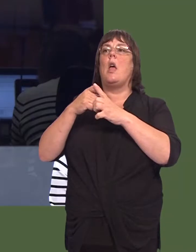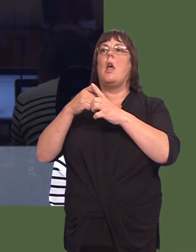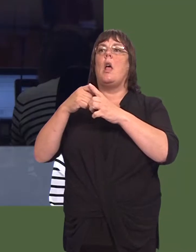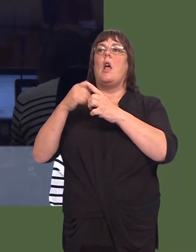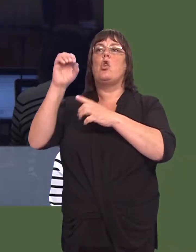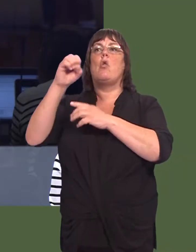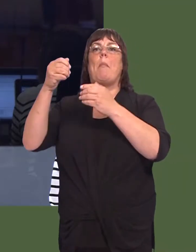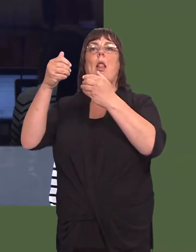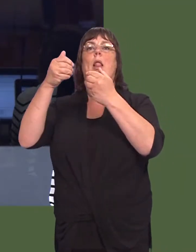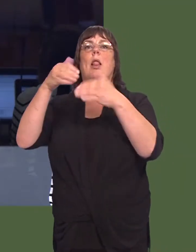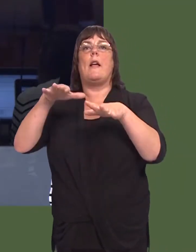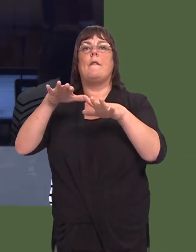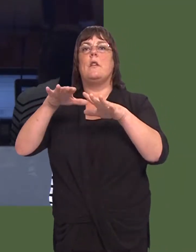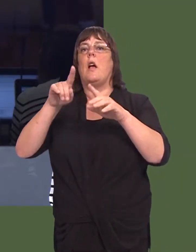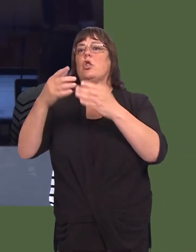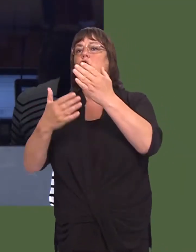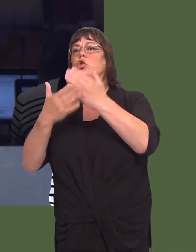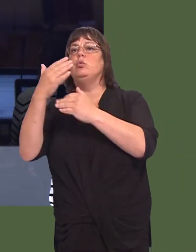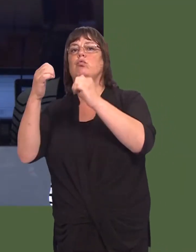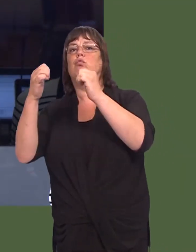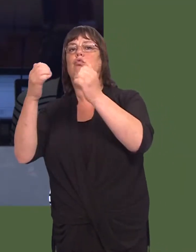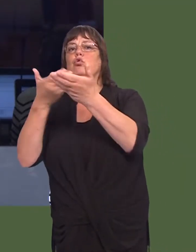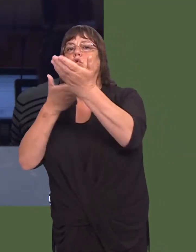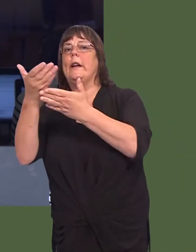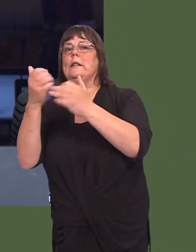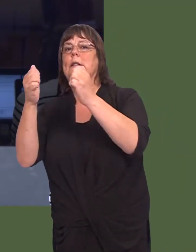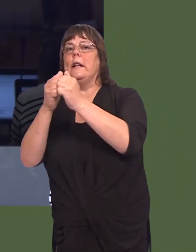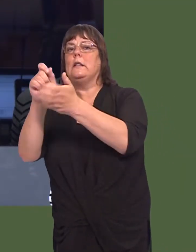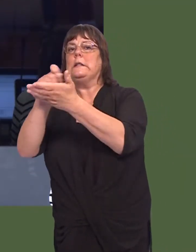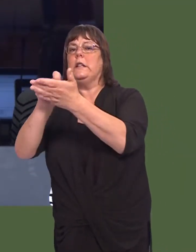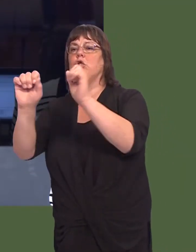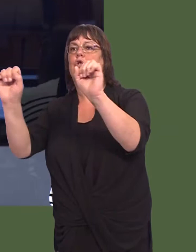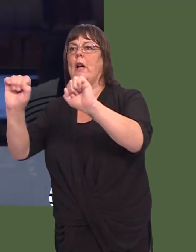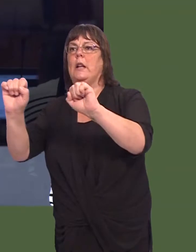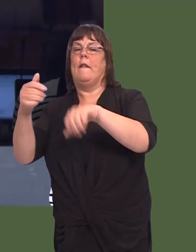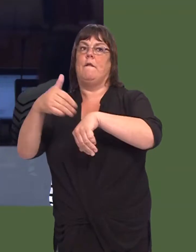A ydych chi wedi cwrdd ‚ Ford a Llywodraeth Llundain i drafod y mater ymhellach ers hynny?